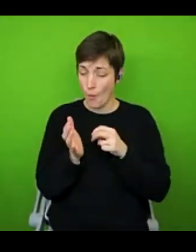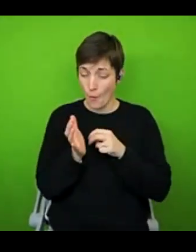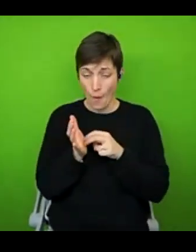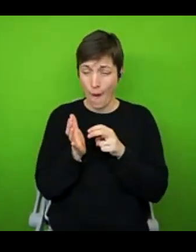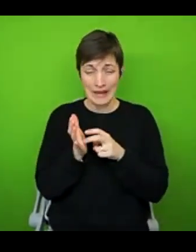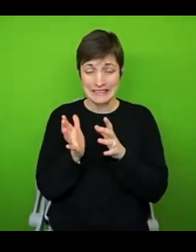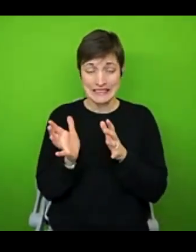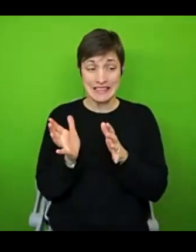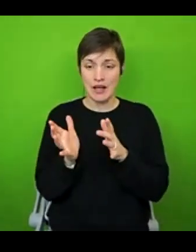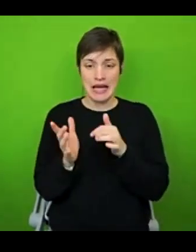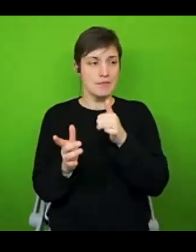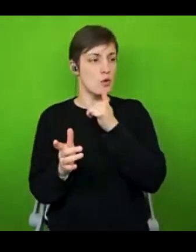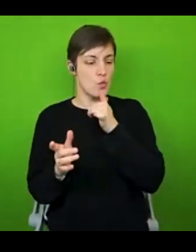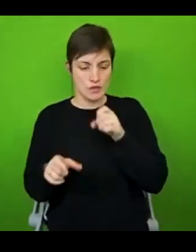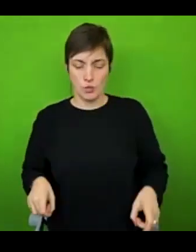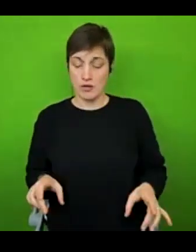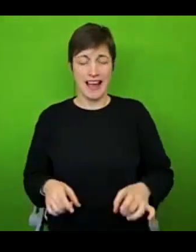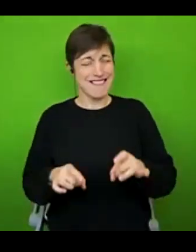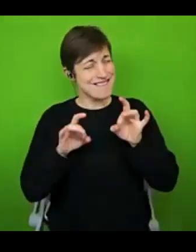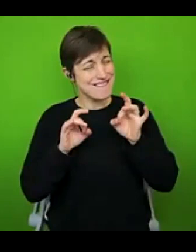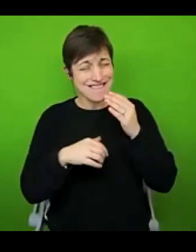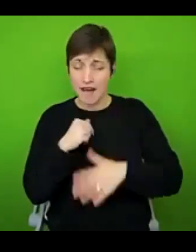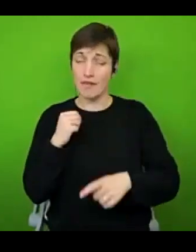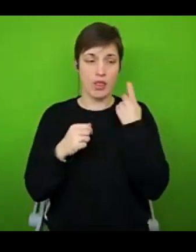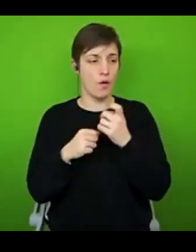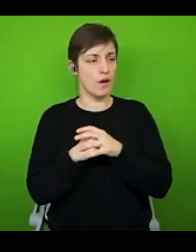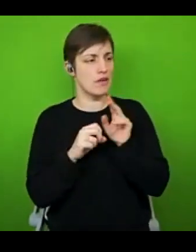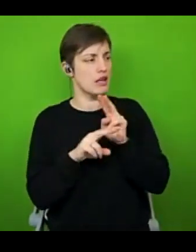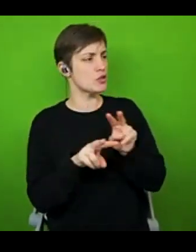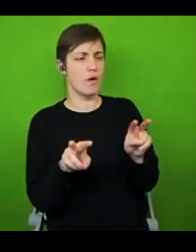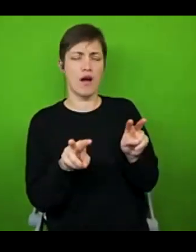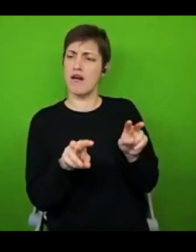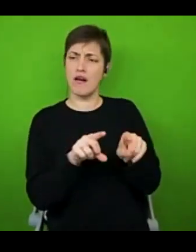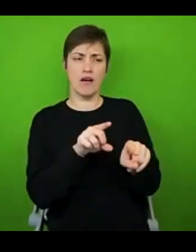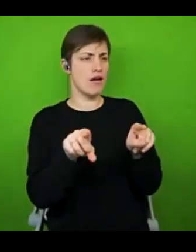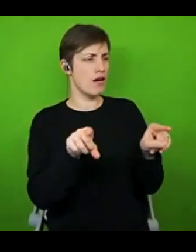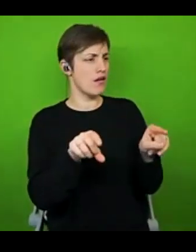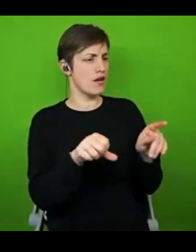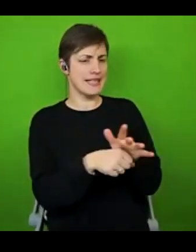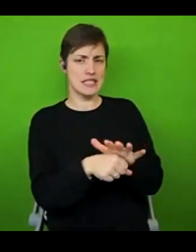never even crossed my mind until I saw other young people with the same condition and realised how much using a